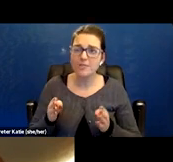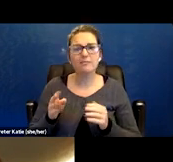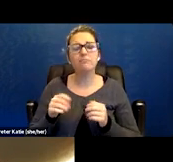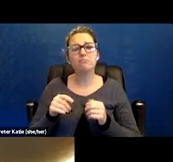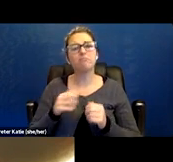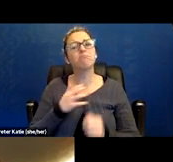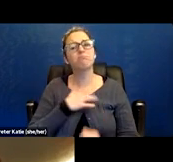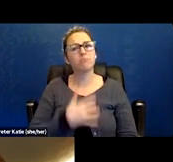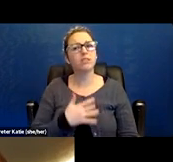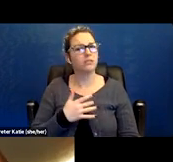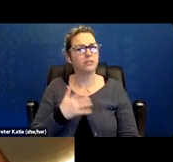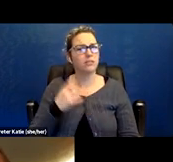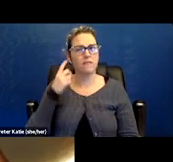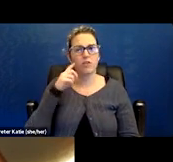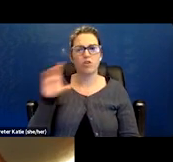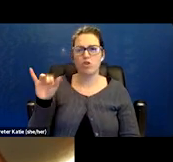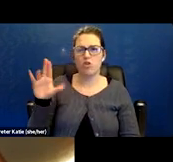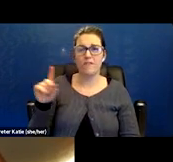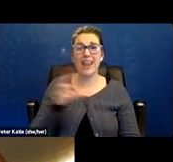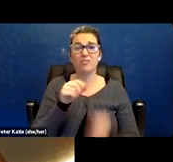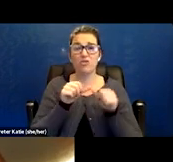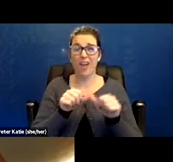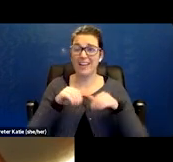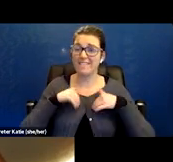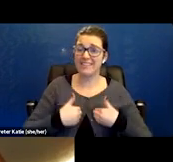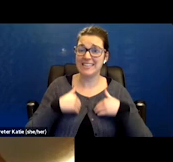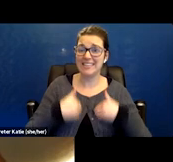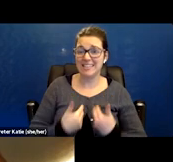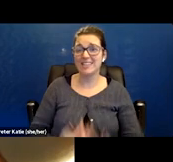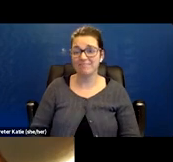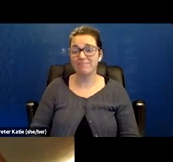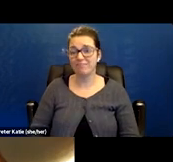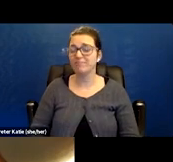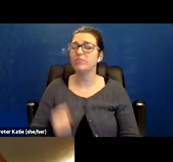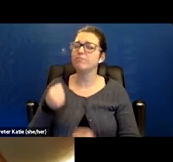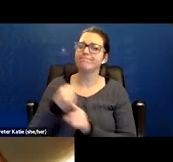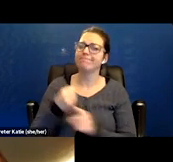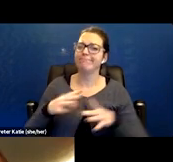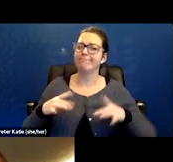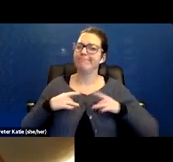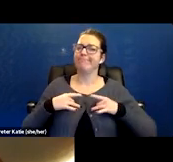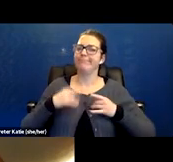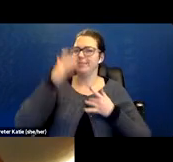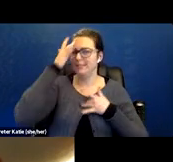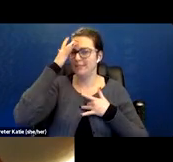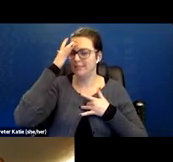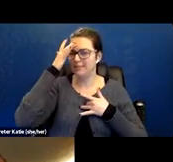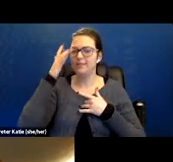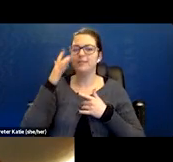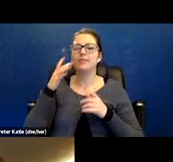and it was very typical for chronic fatigue and she got sick and had a positive test.